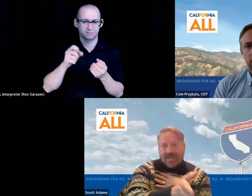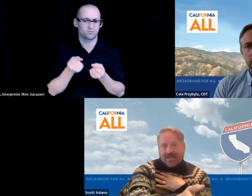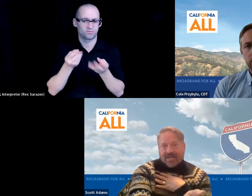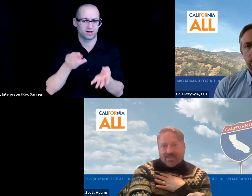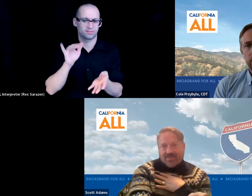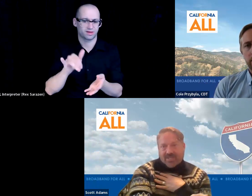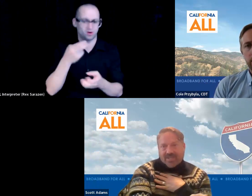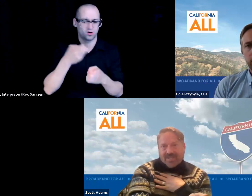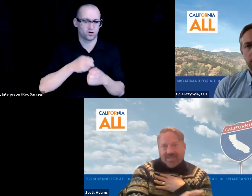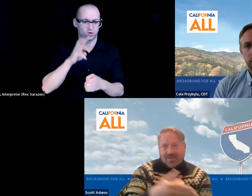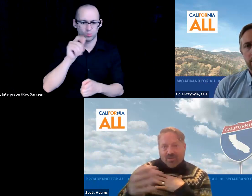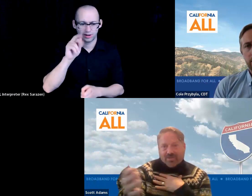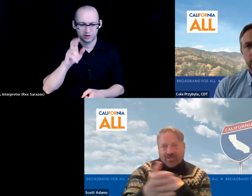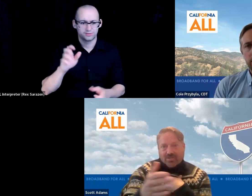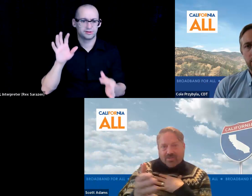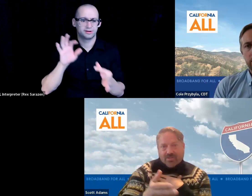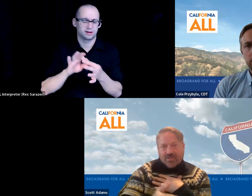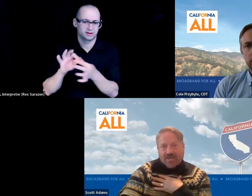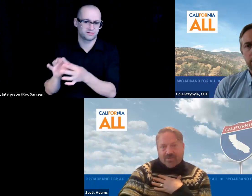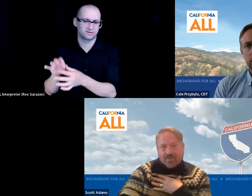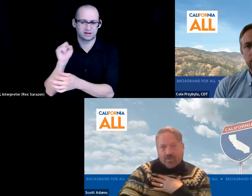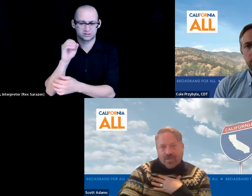that connectivity in order to do that.